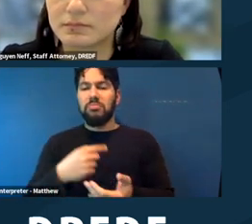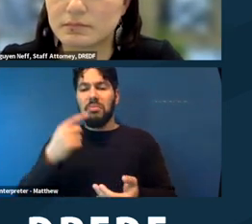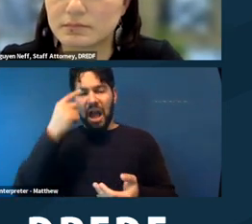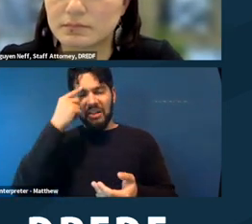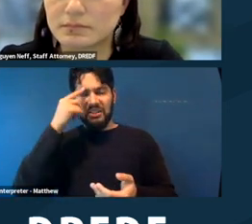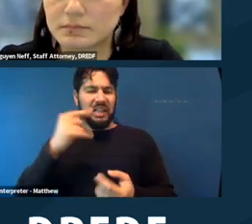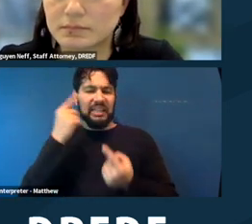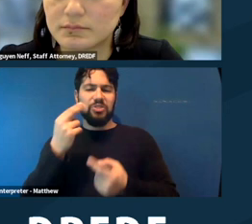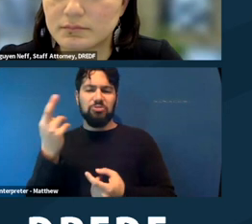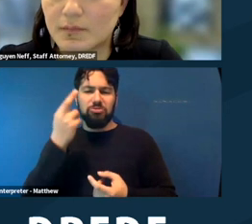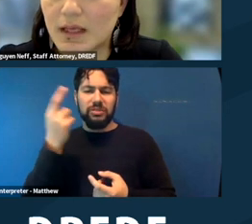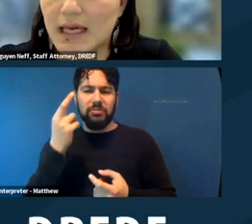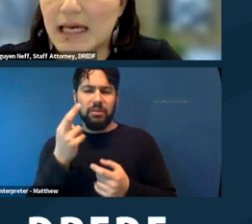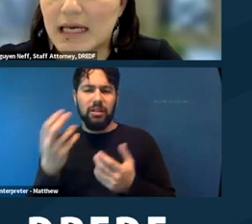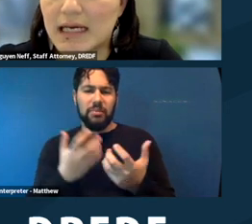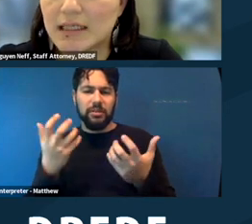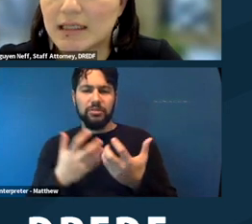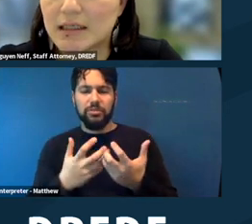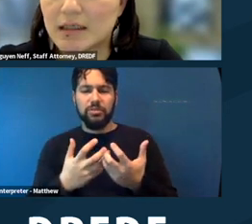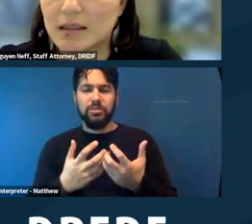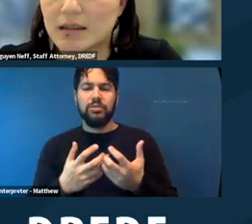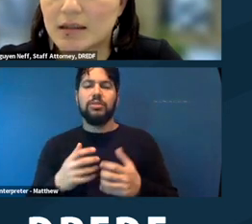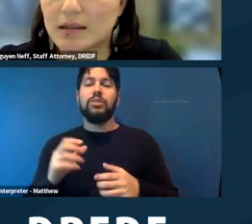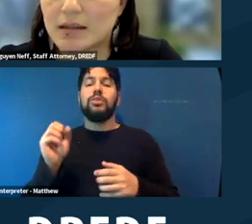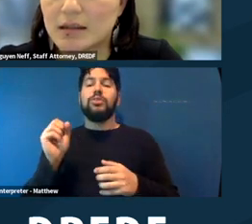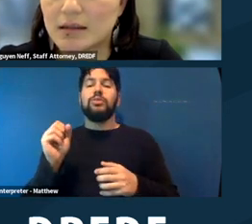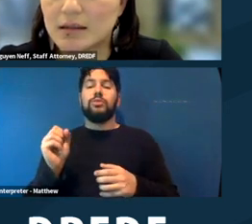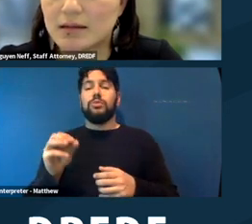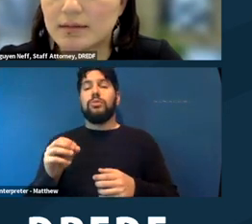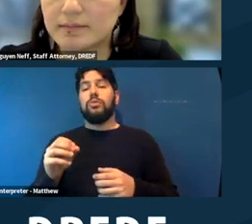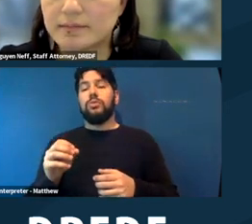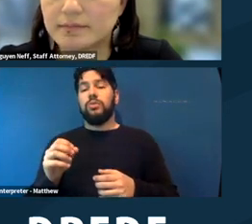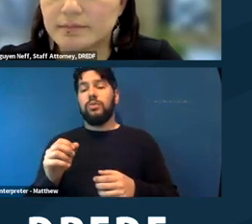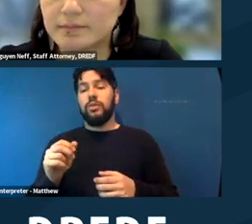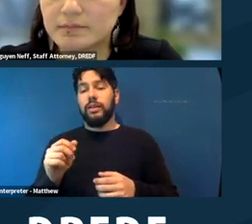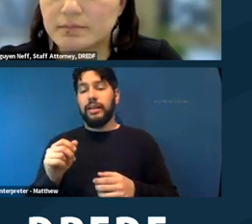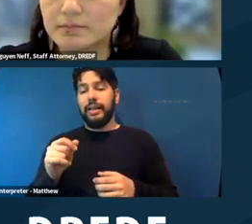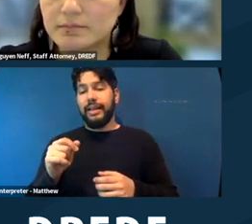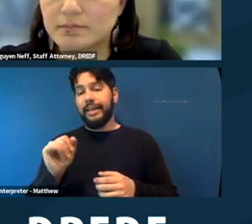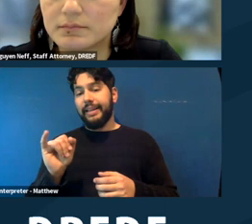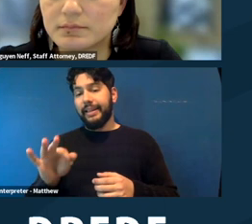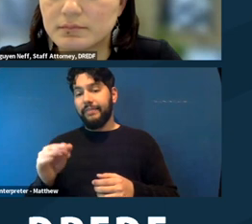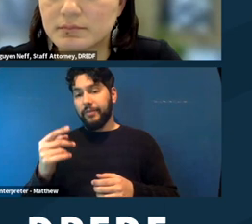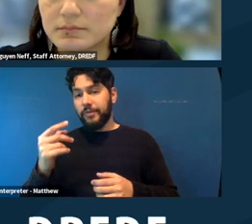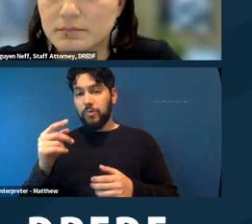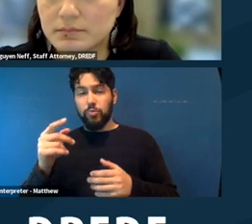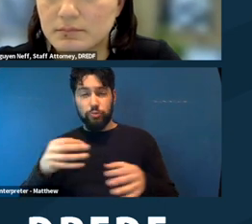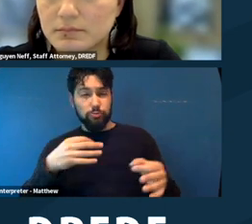accommodation. So I think that's why it's like think of like a fact‑intensive inquiry into,